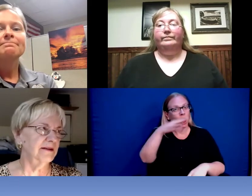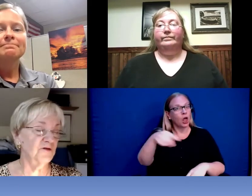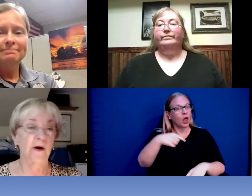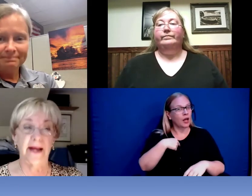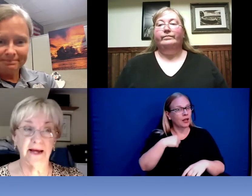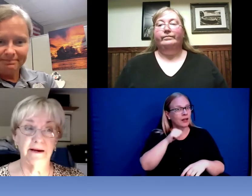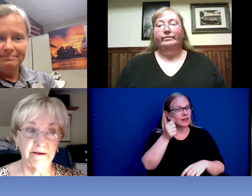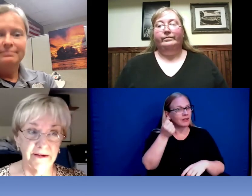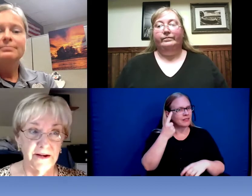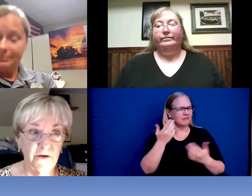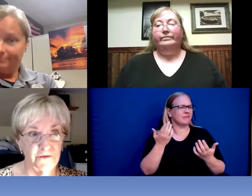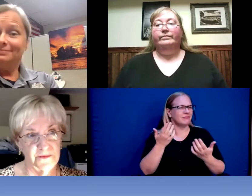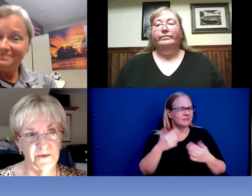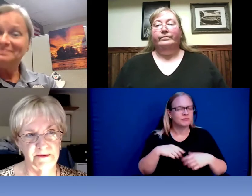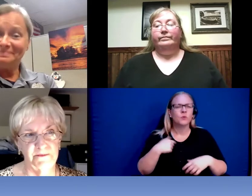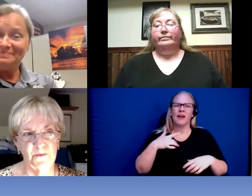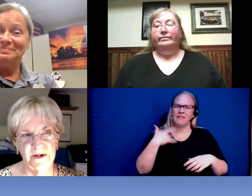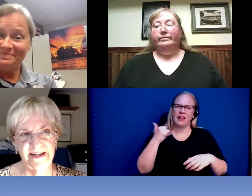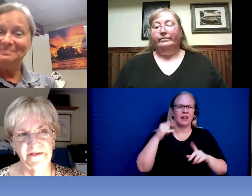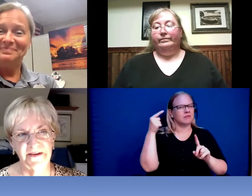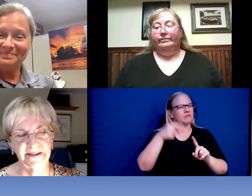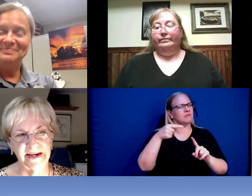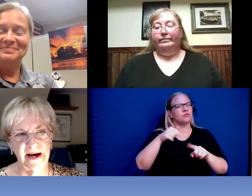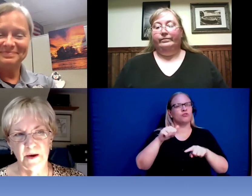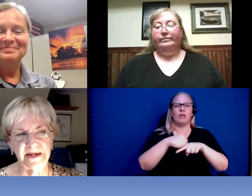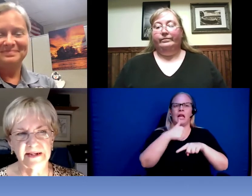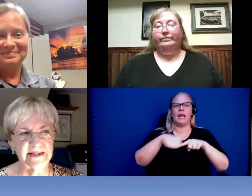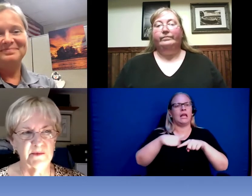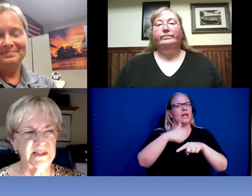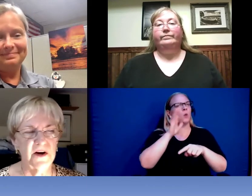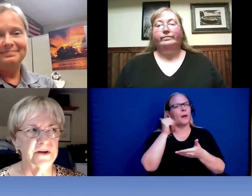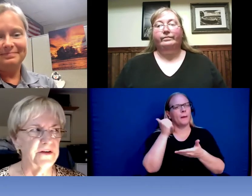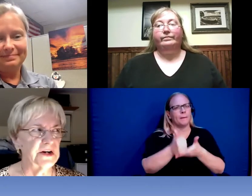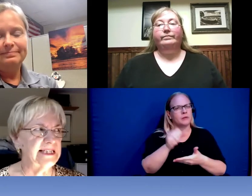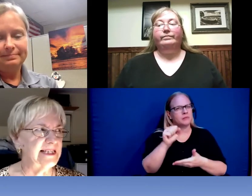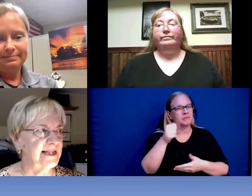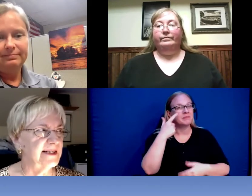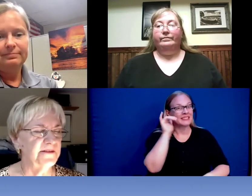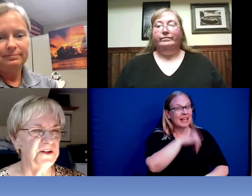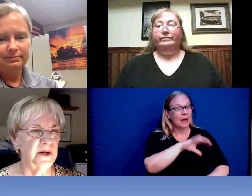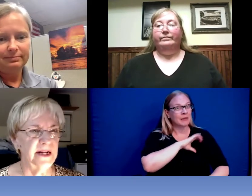training would definitely help because he was very, very insensitive to it.